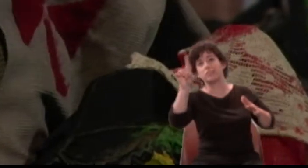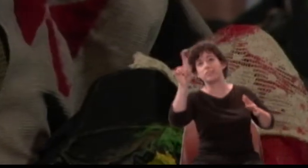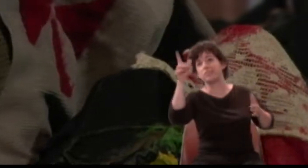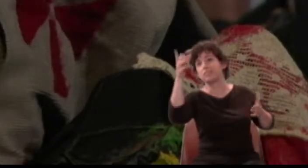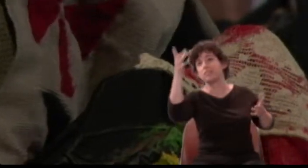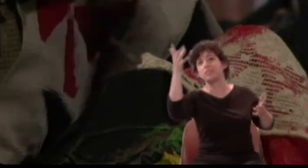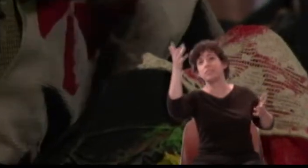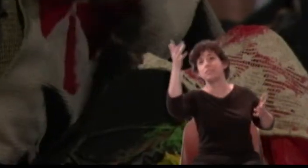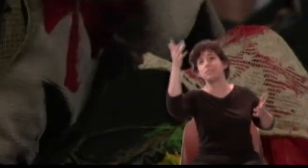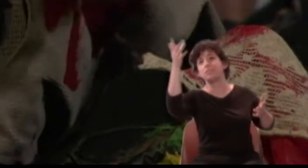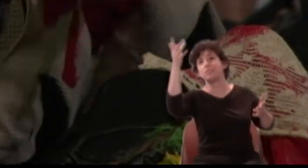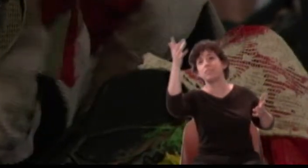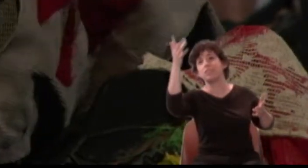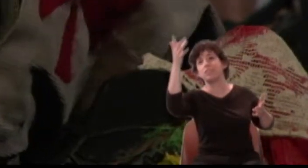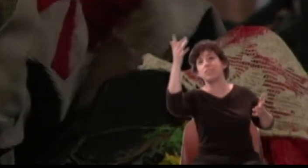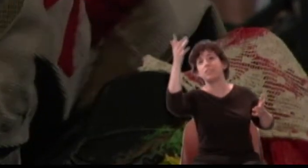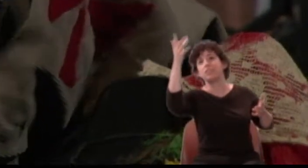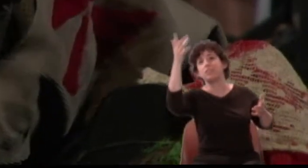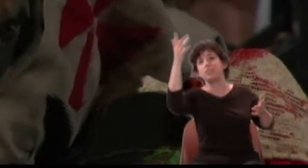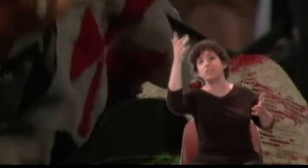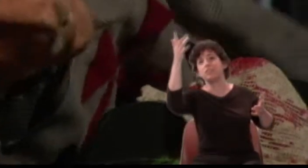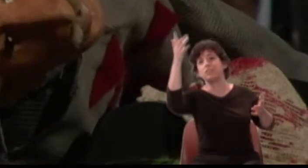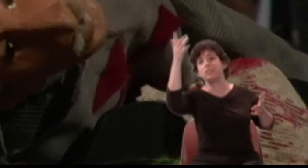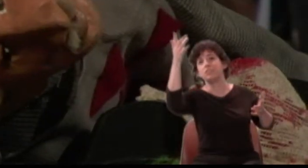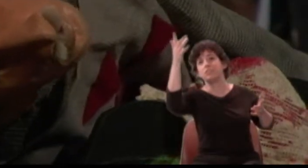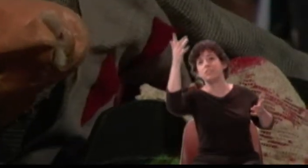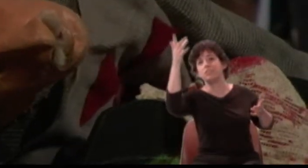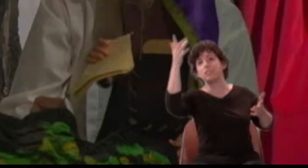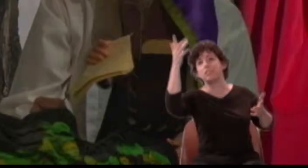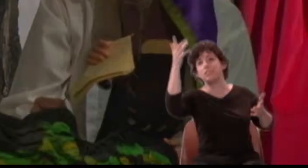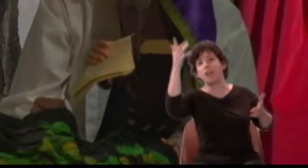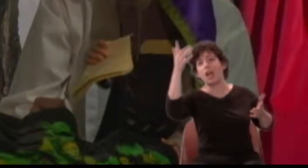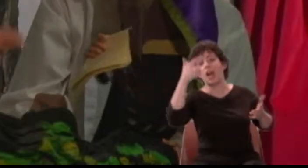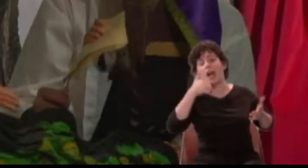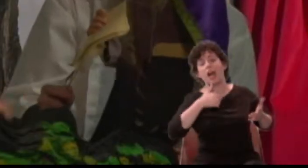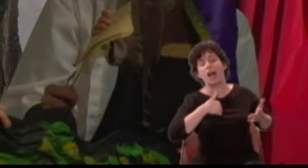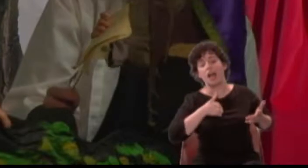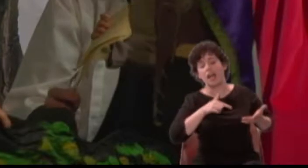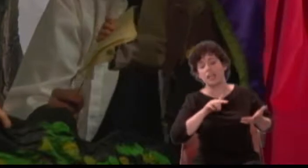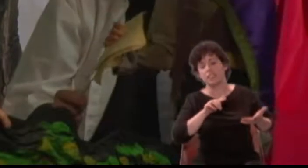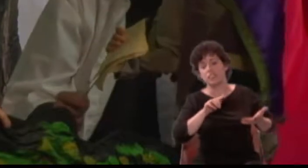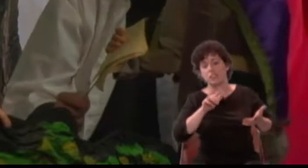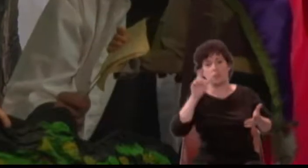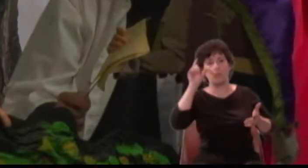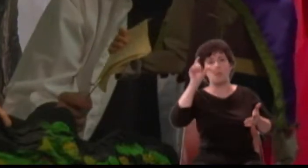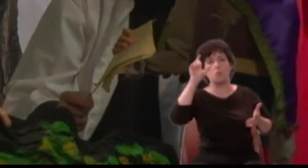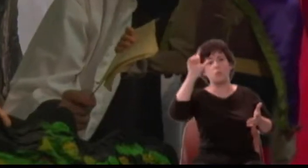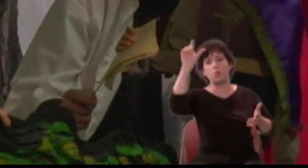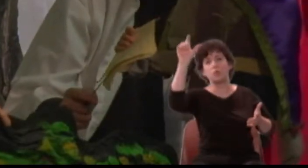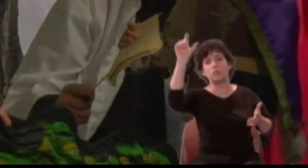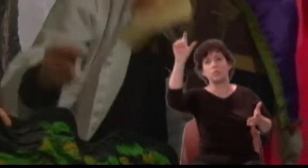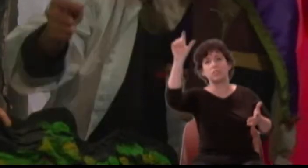Tongue lose thy light; moon take thy flight.